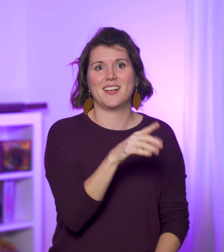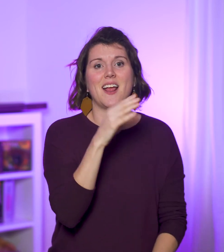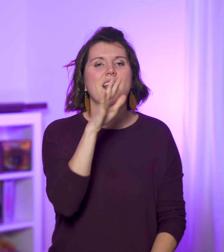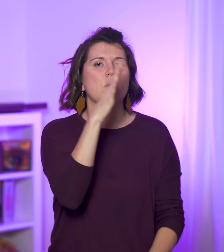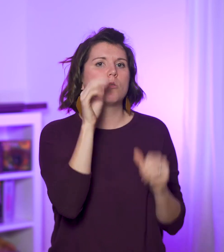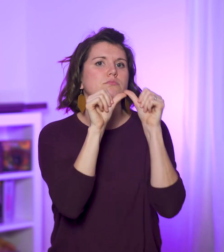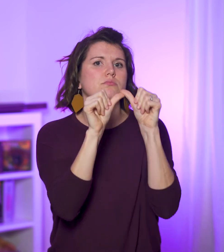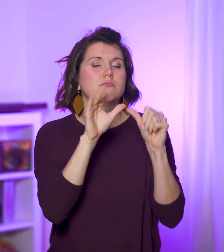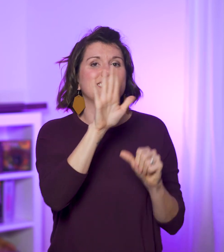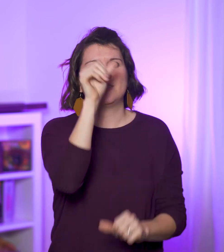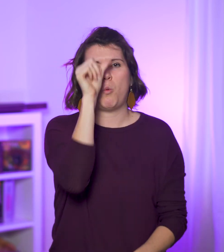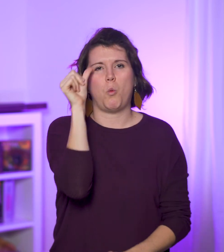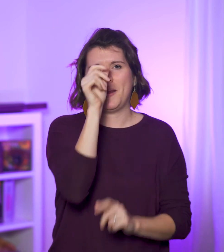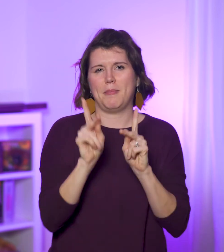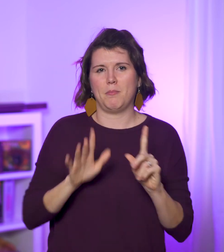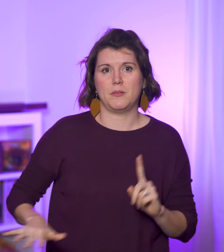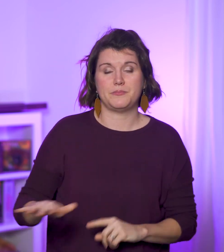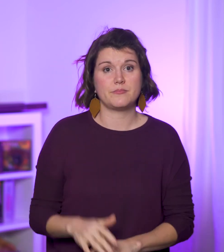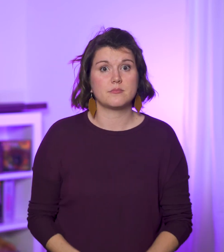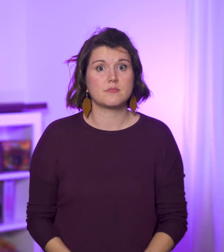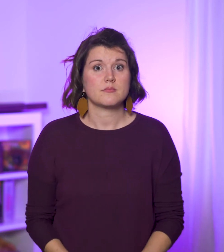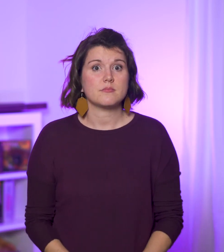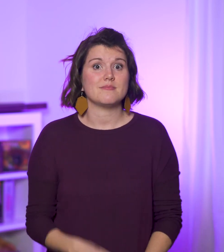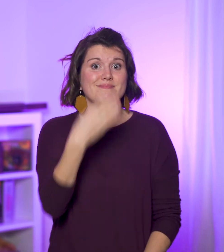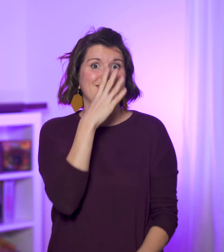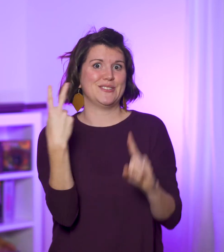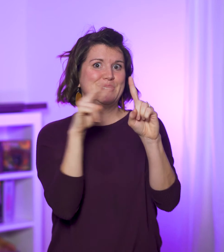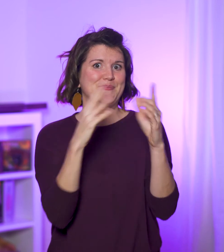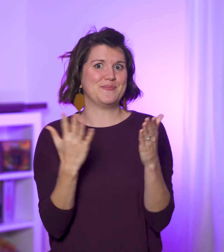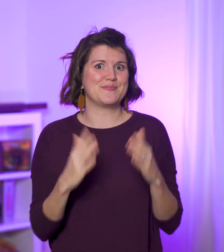He sustains His anointed. The God Shot: